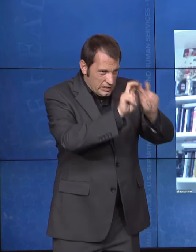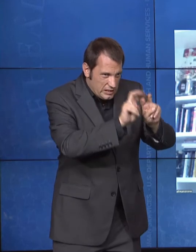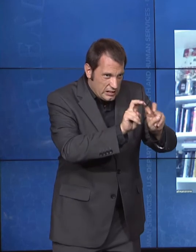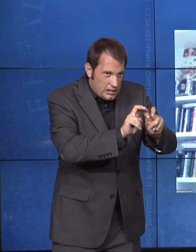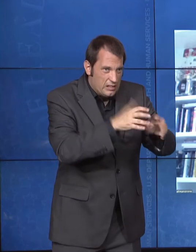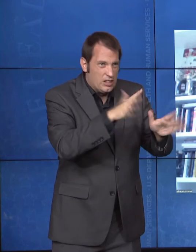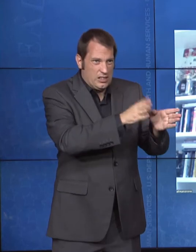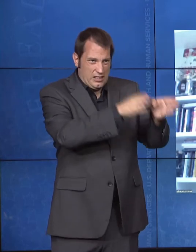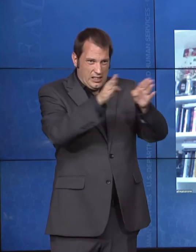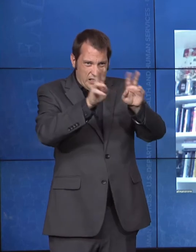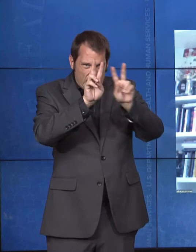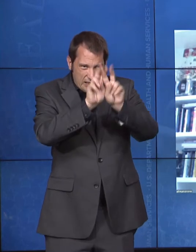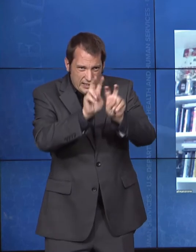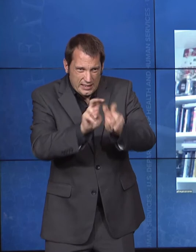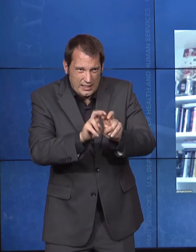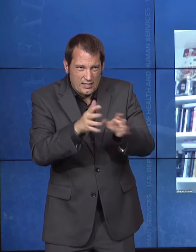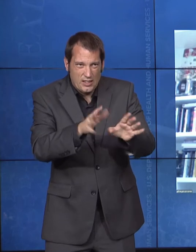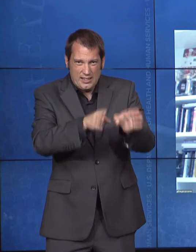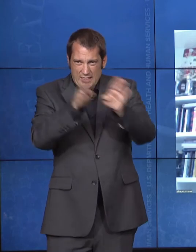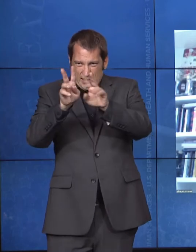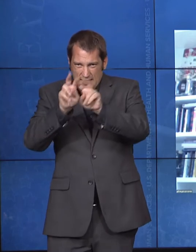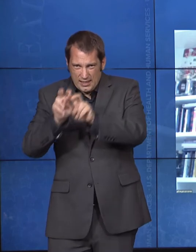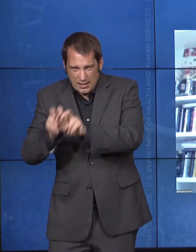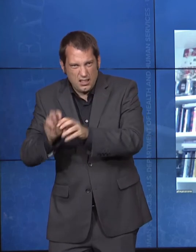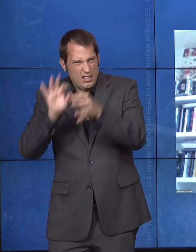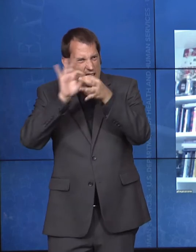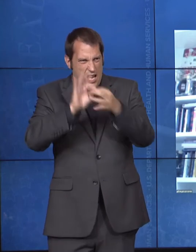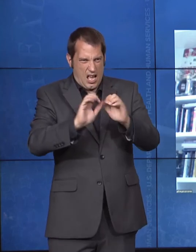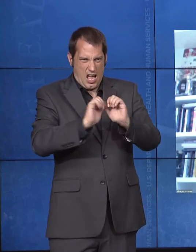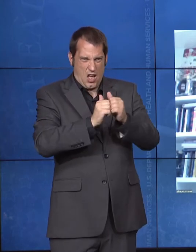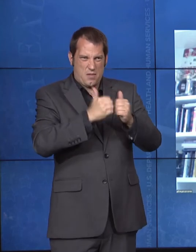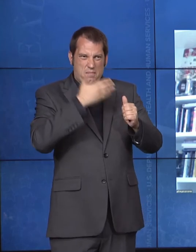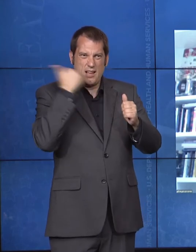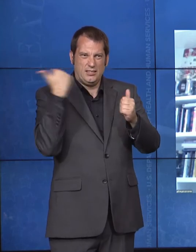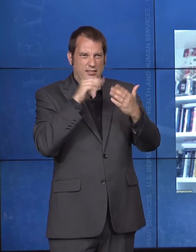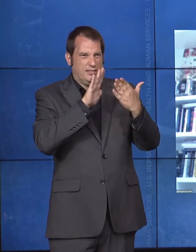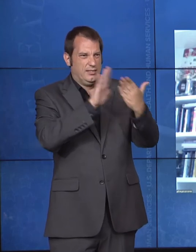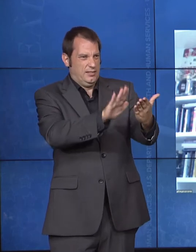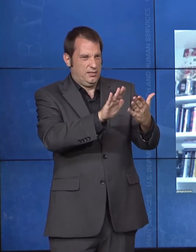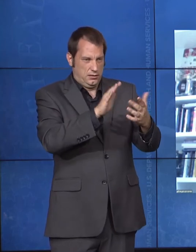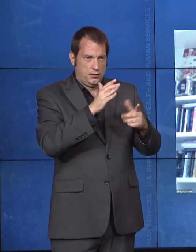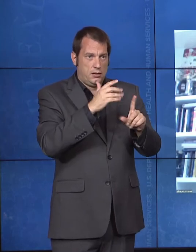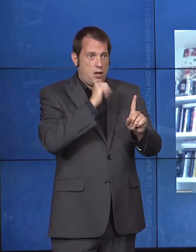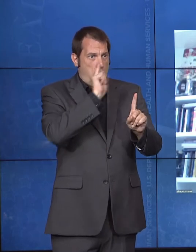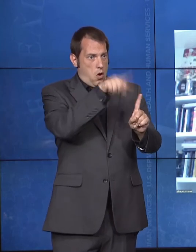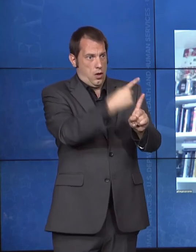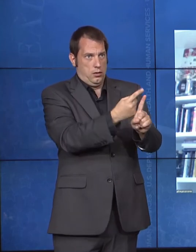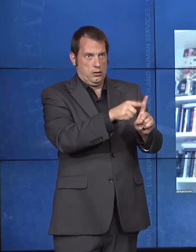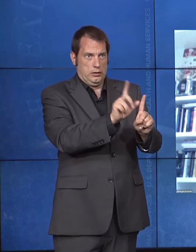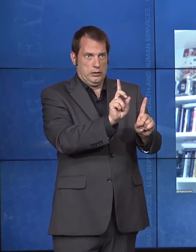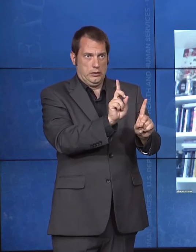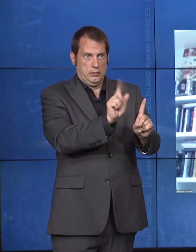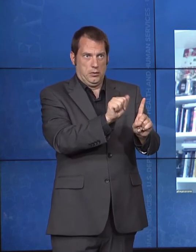based on specific disabilities and open up the door for a quality of life judgment, where